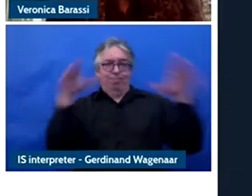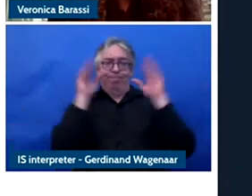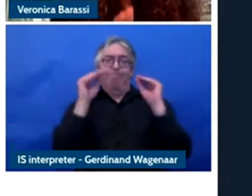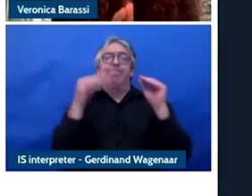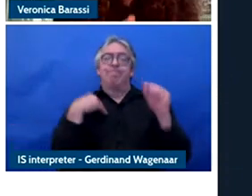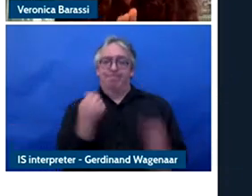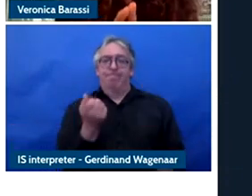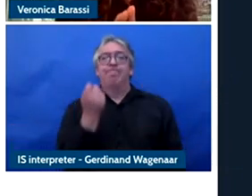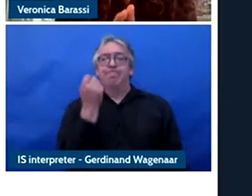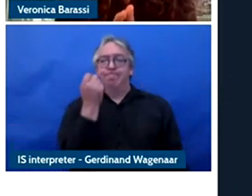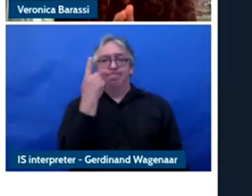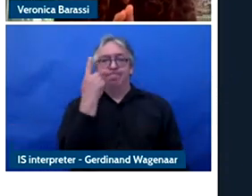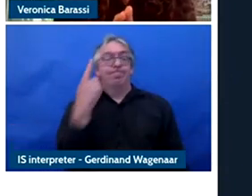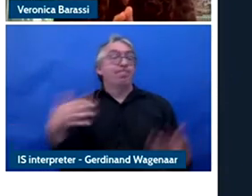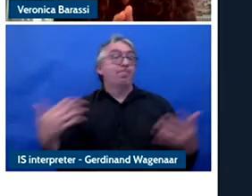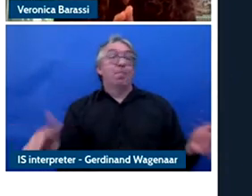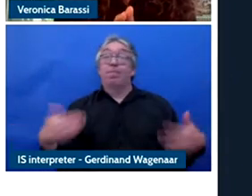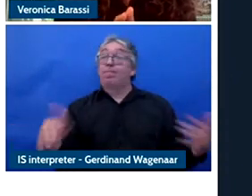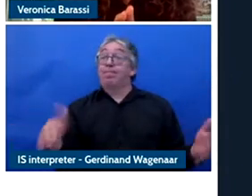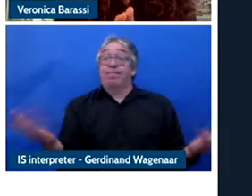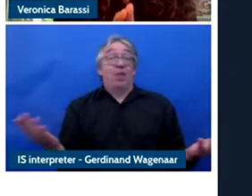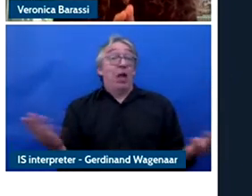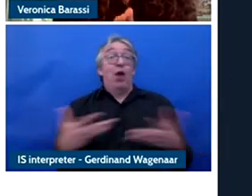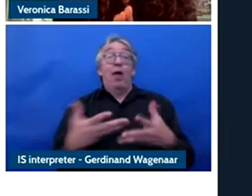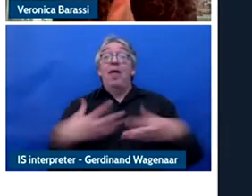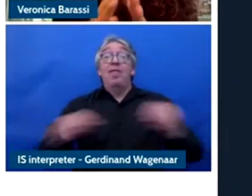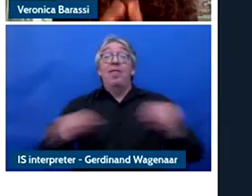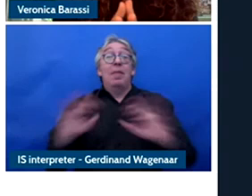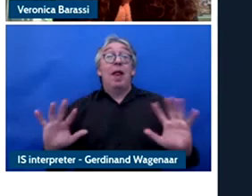inability of specifications of family life increasingly more time is